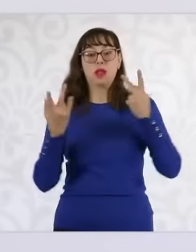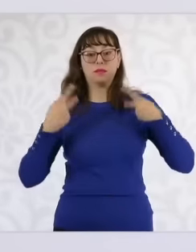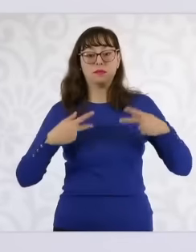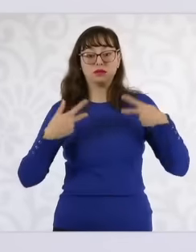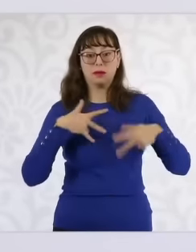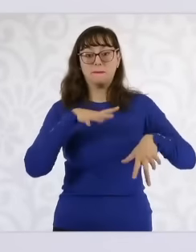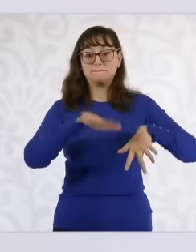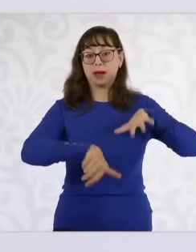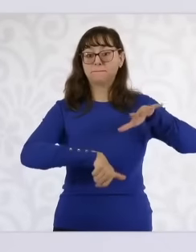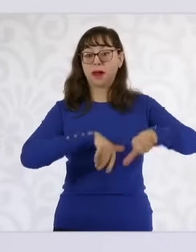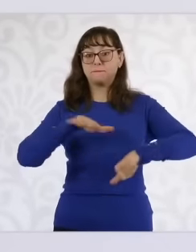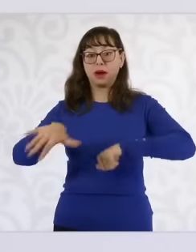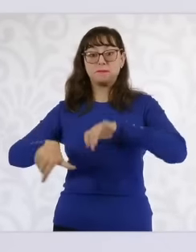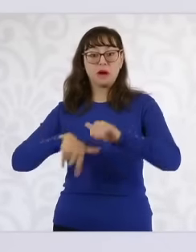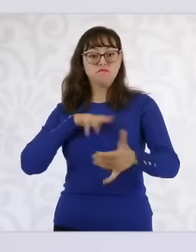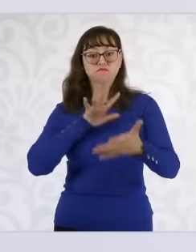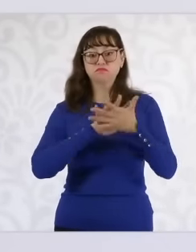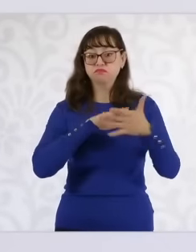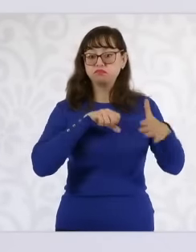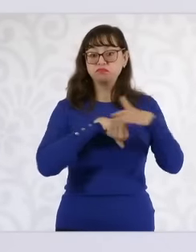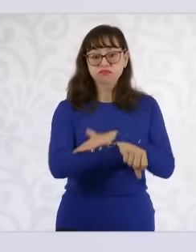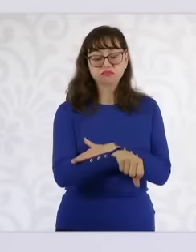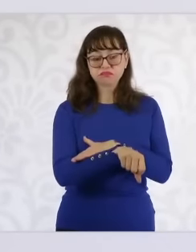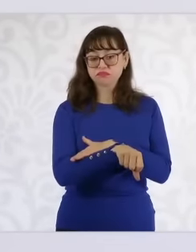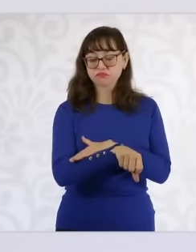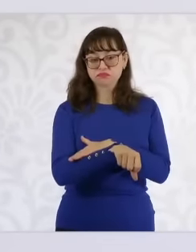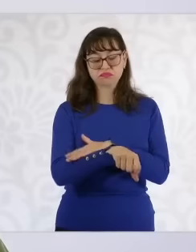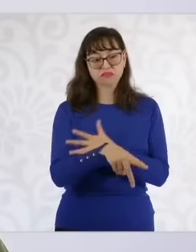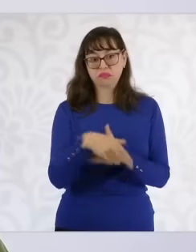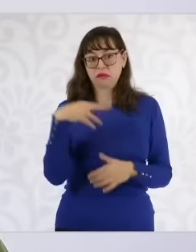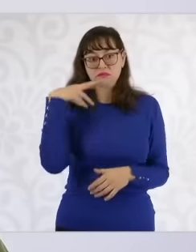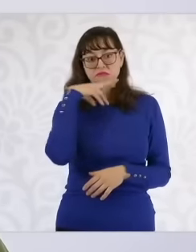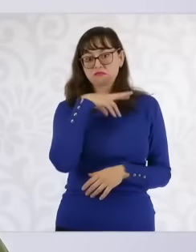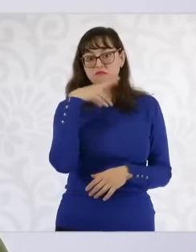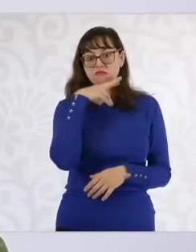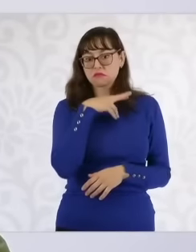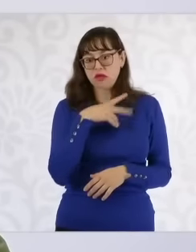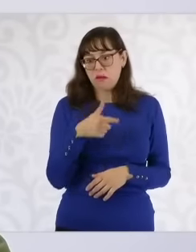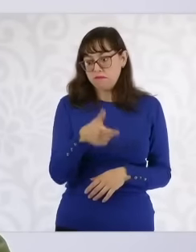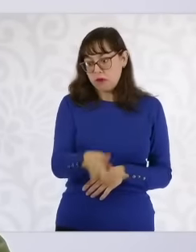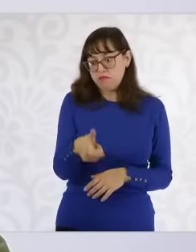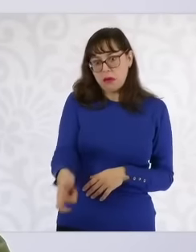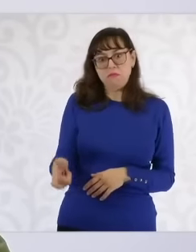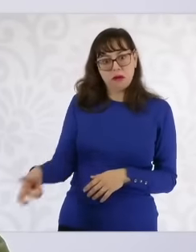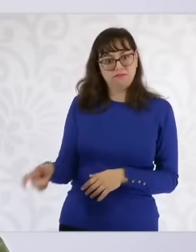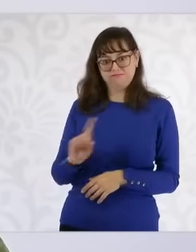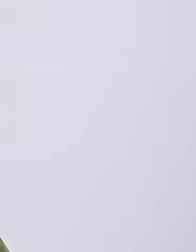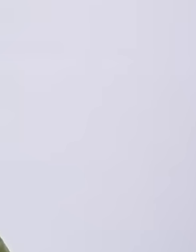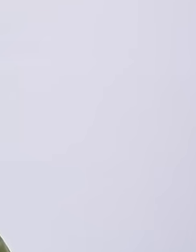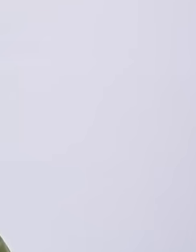begin to respond. disposition of the public ministries and and this is how we act but